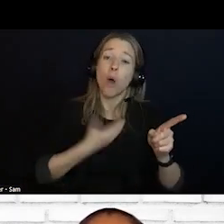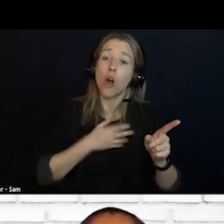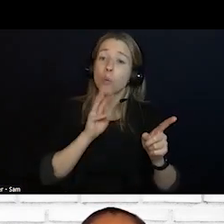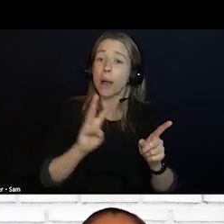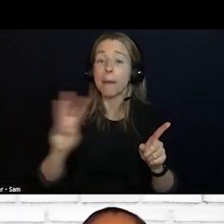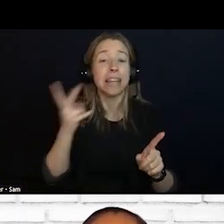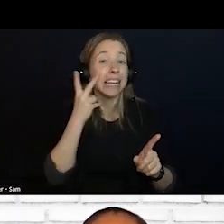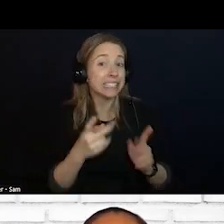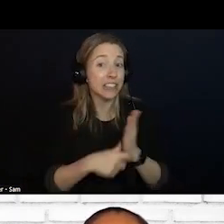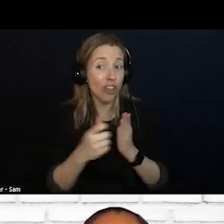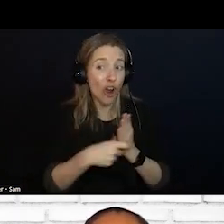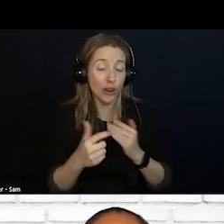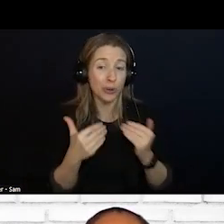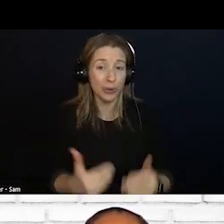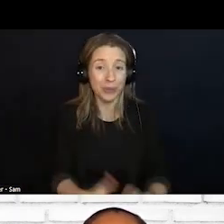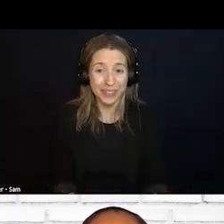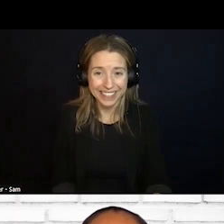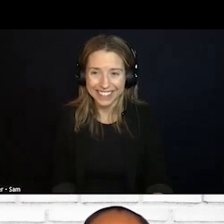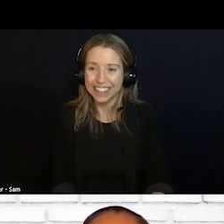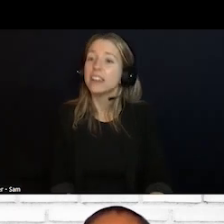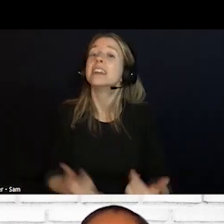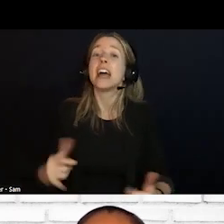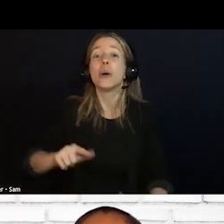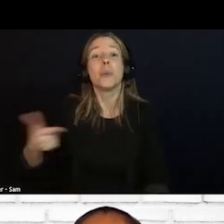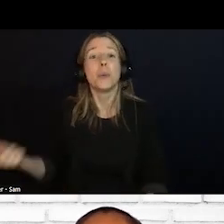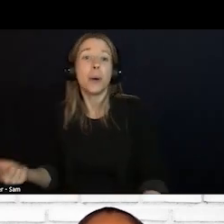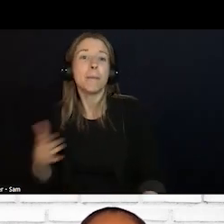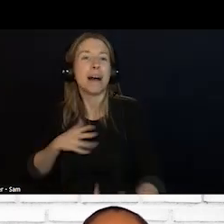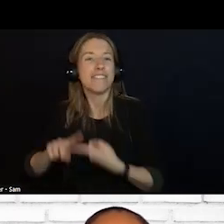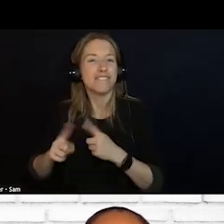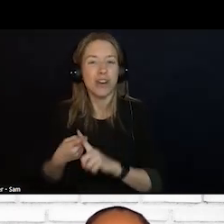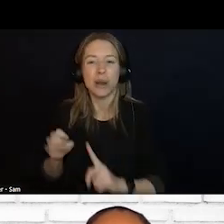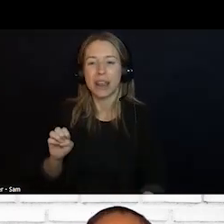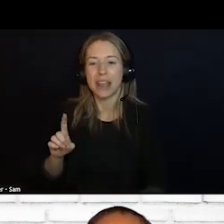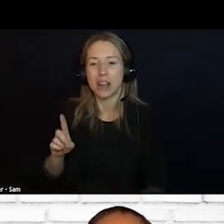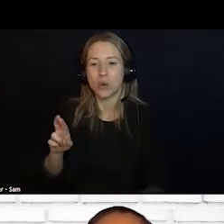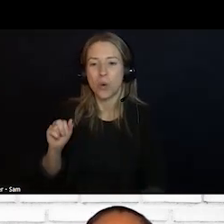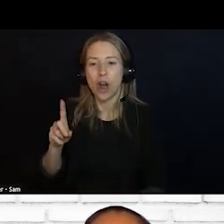TURN IT OVER TO A TURN TO GIVE US A LIVED LENS EXPERIENCE.